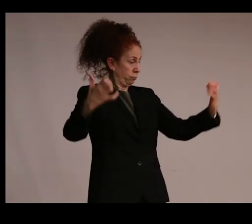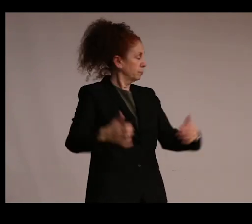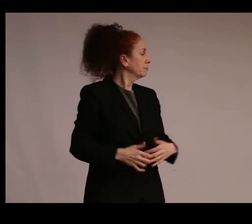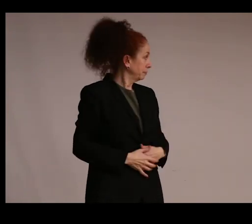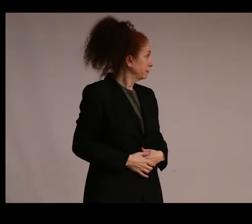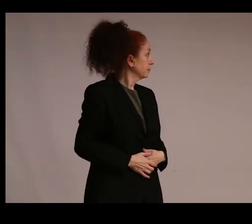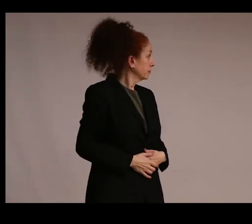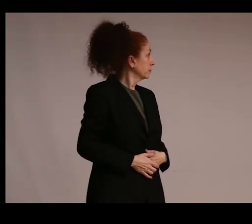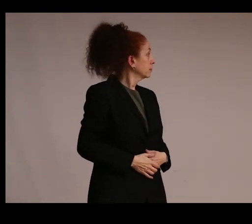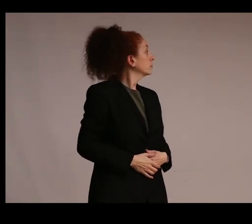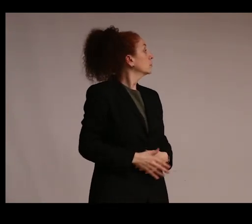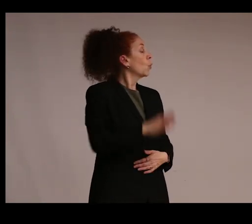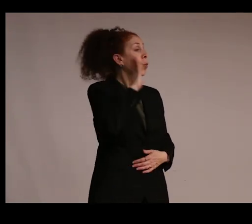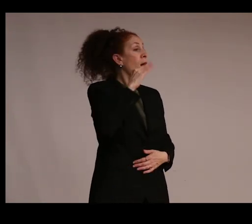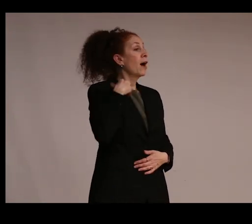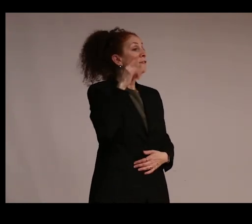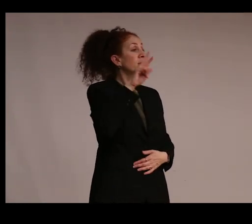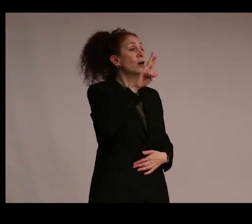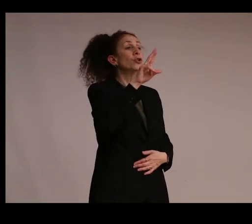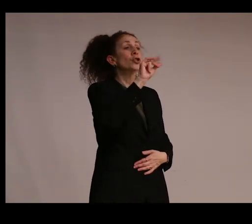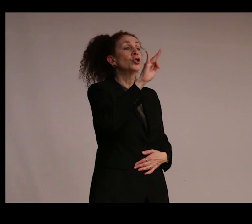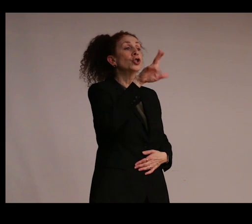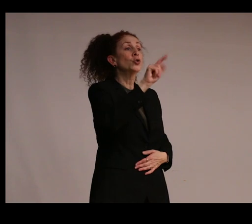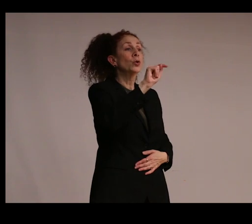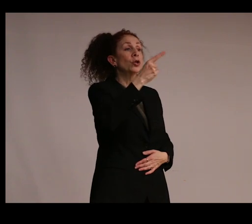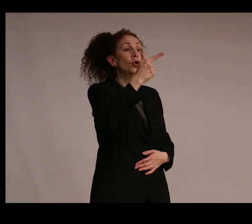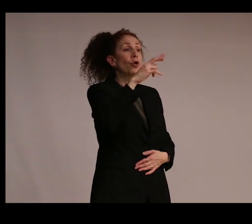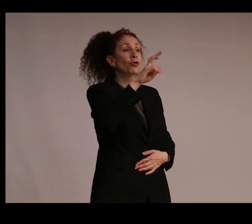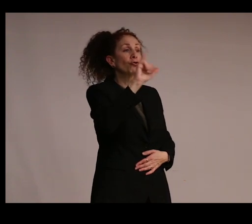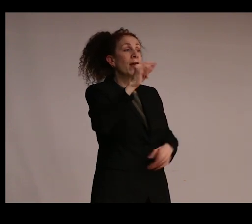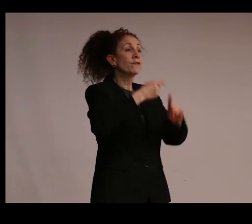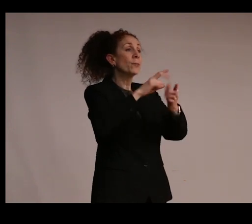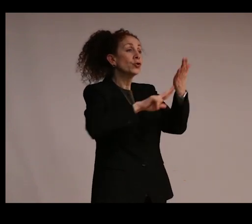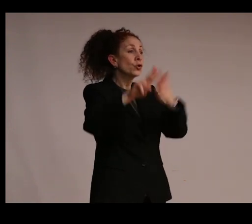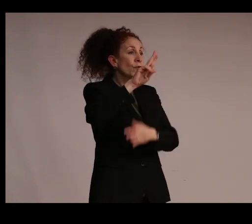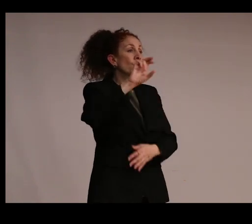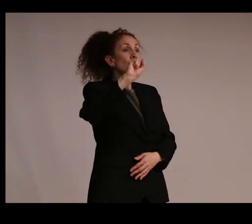and we'll be featuring Dr. Stuart Grey, who is from the University of Strathclyde, who